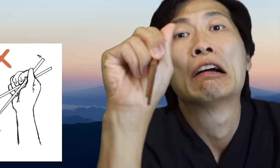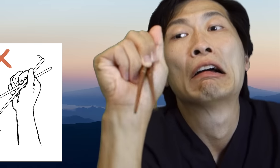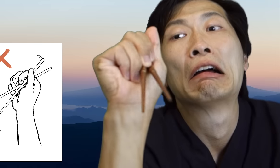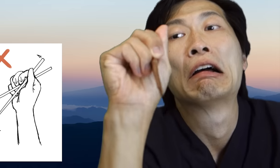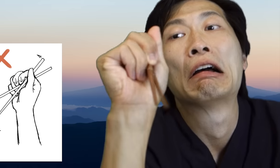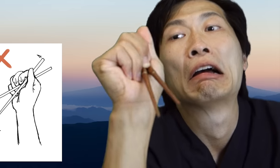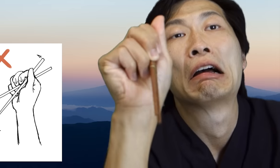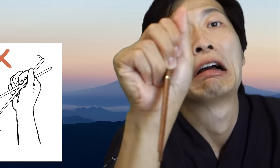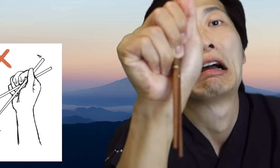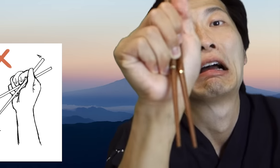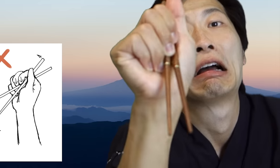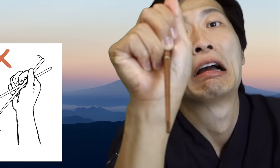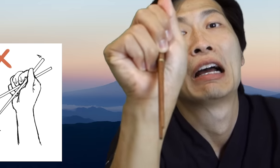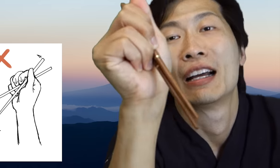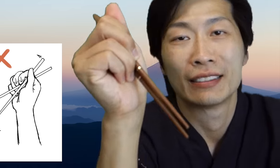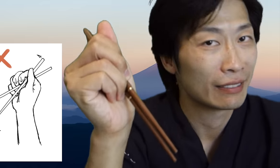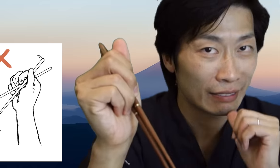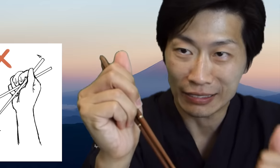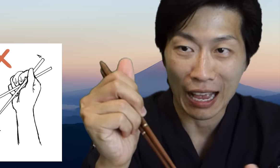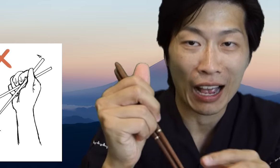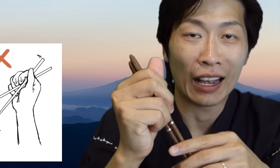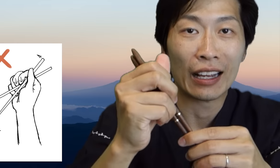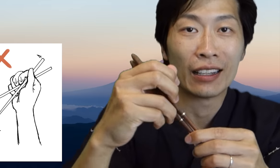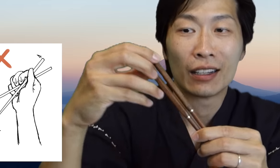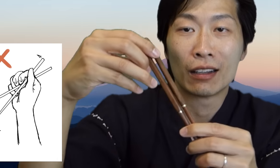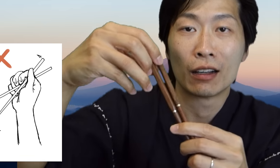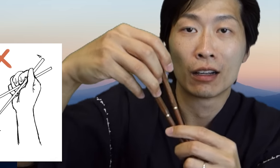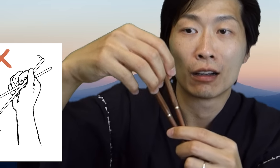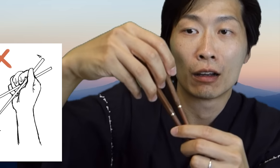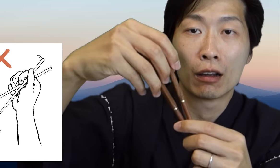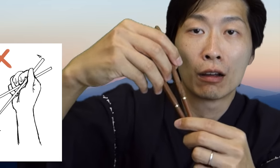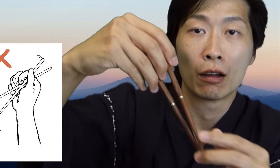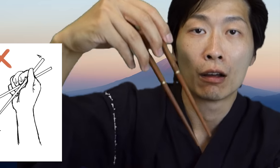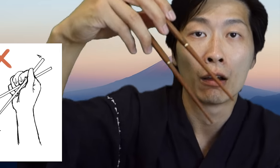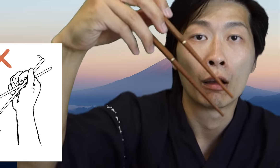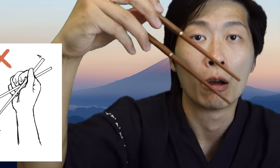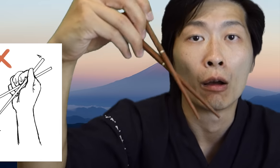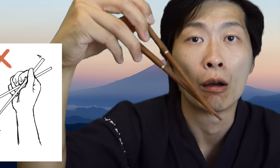your chopsticks too tightly together or